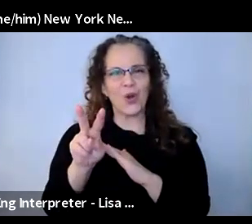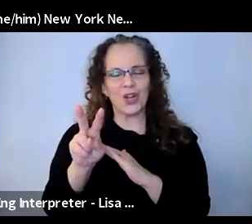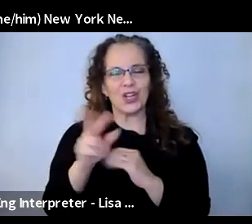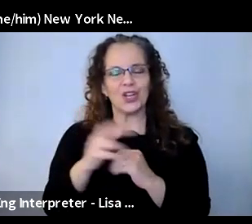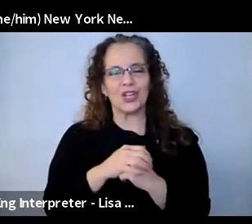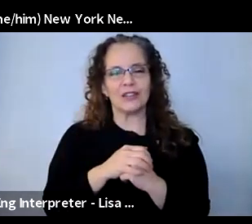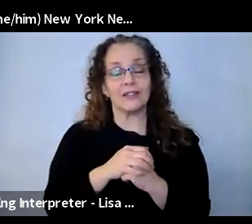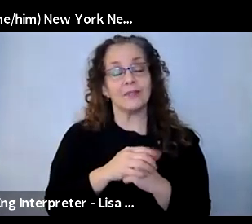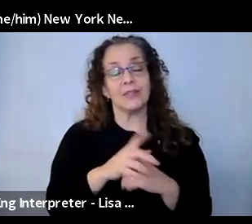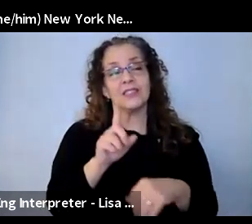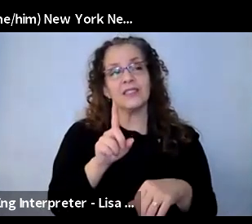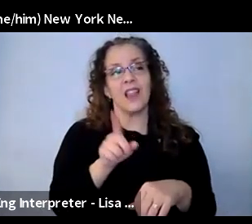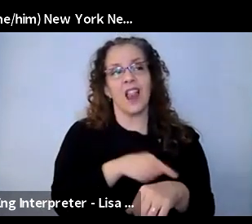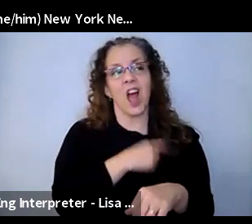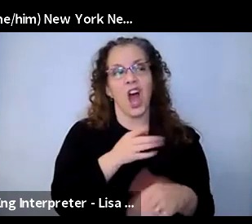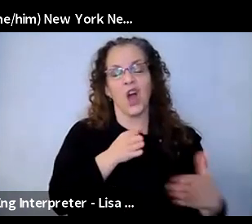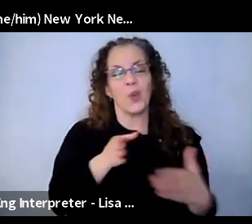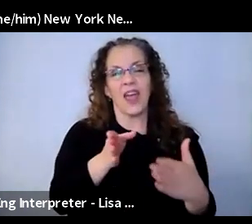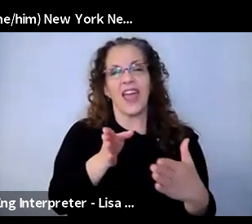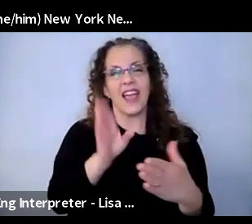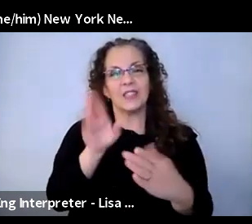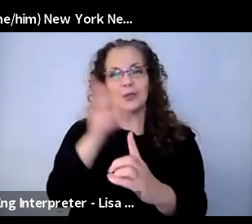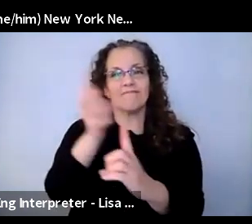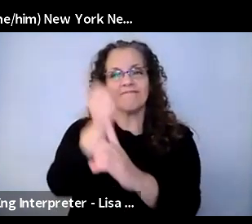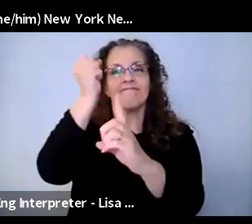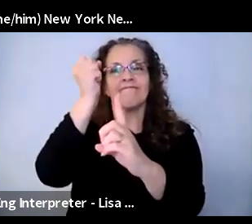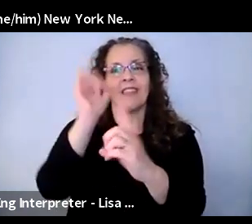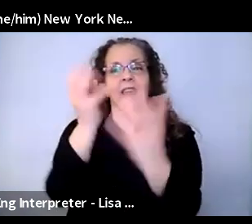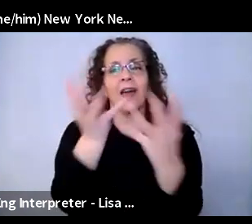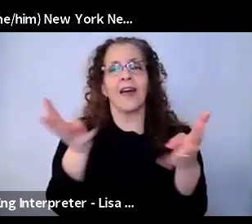road to get there for so many different reasons. And so